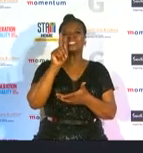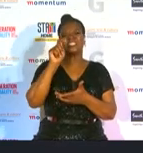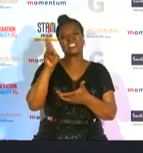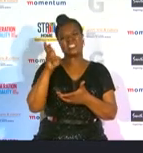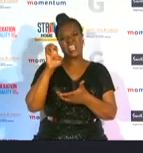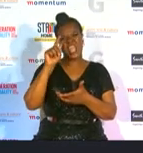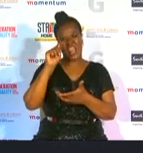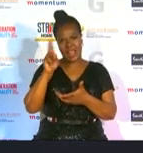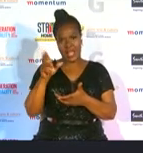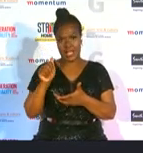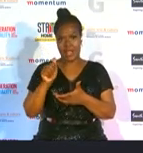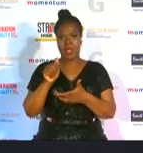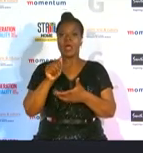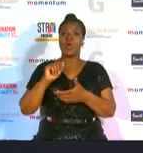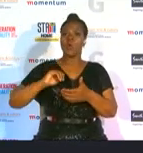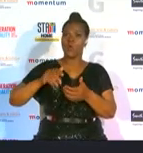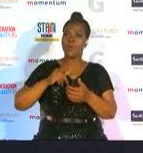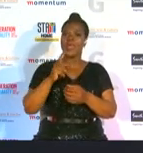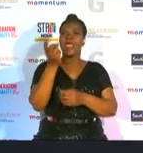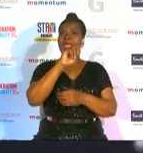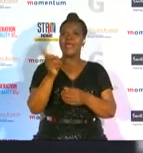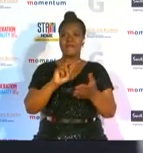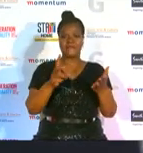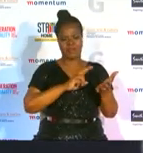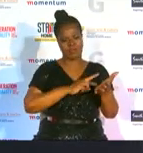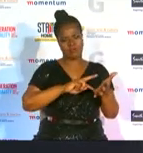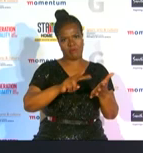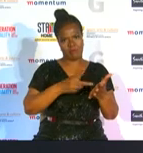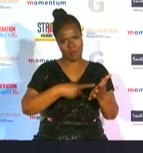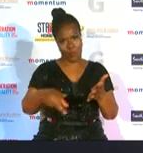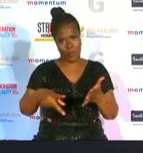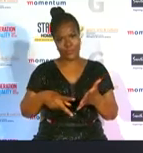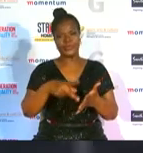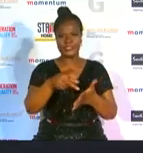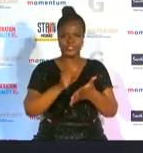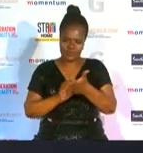holds a weekly instagram live chat to unearth unknown stars